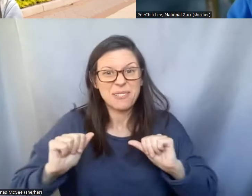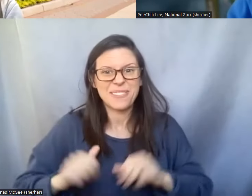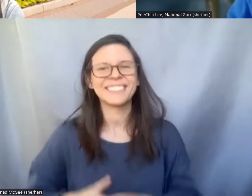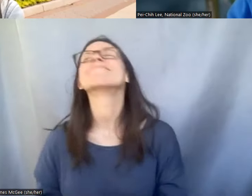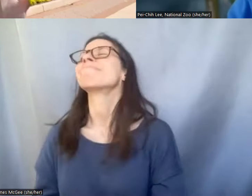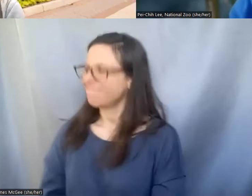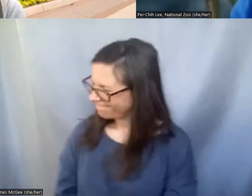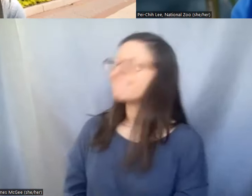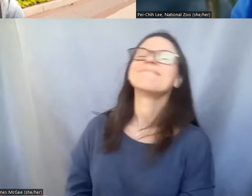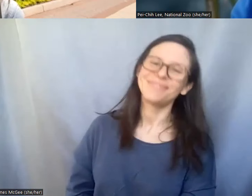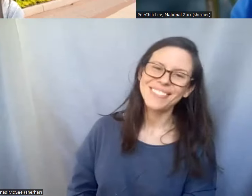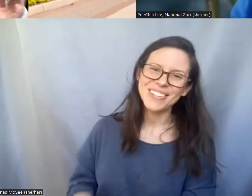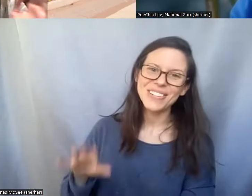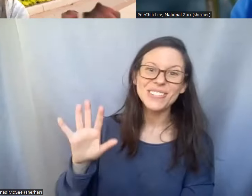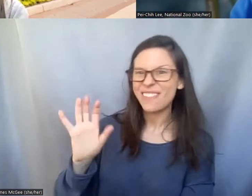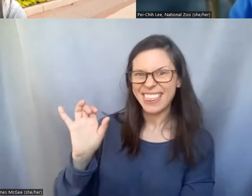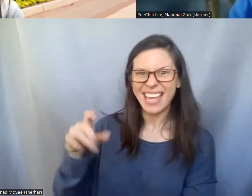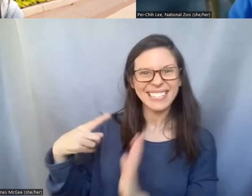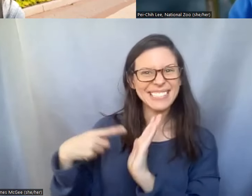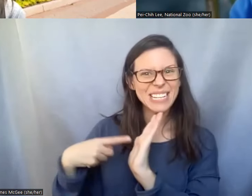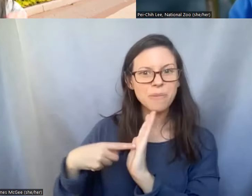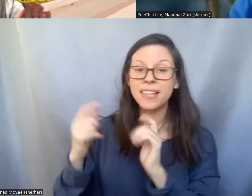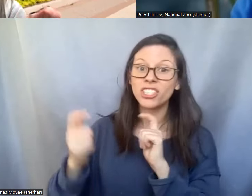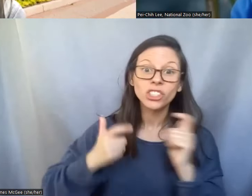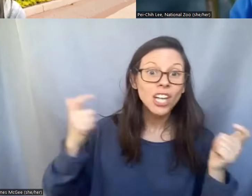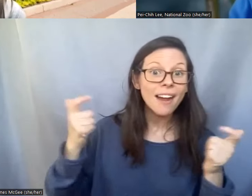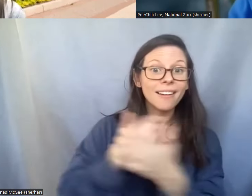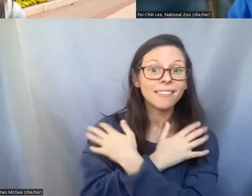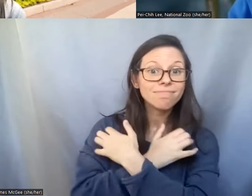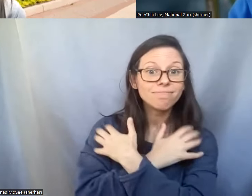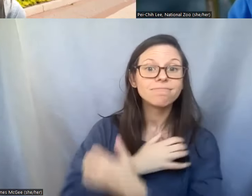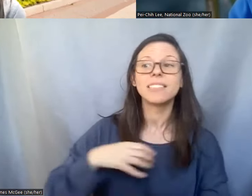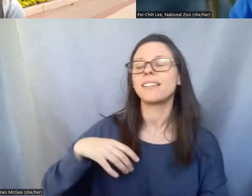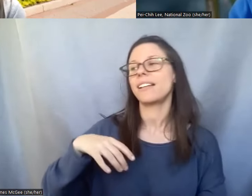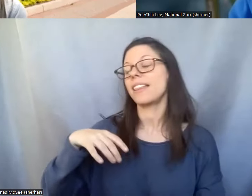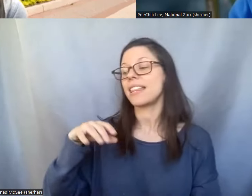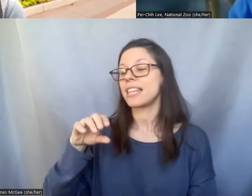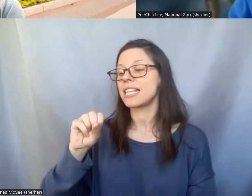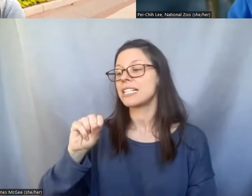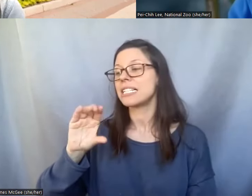examples the giant panda the scimitar horned oryx the black-footed ferrets, and the Prewalski horses